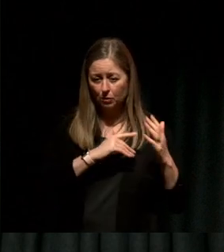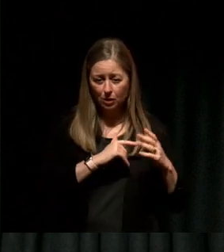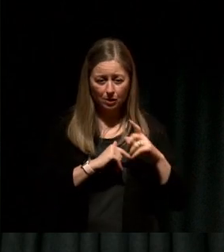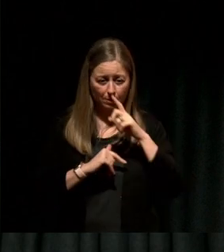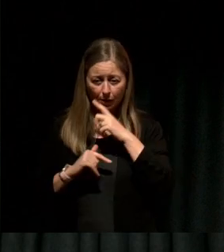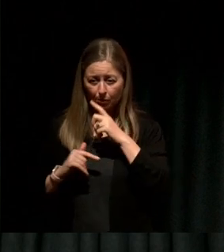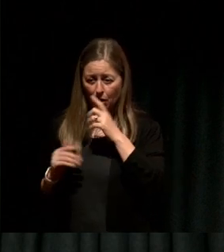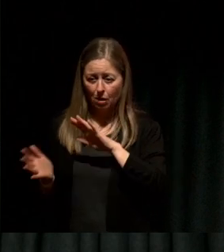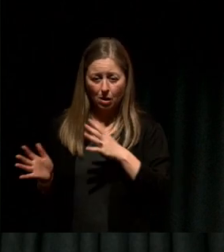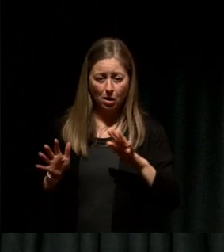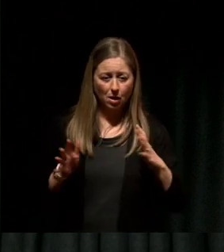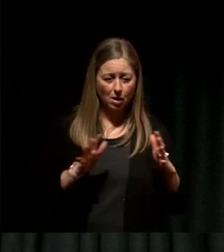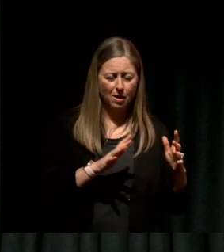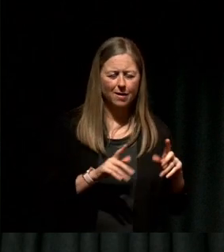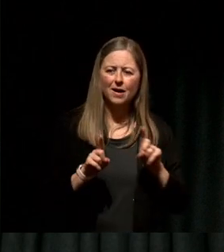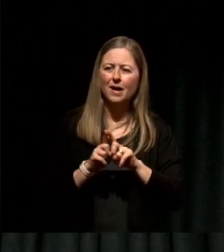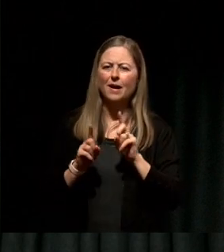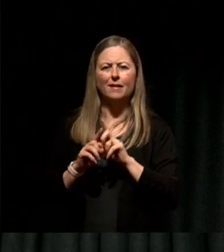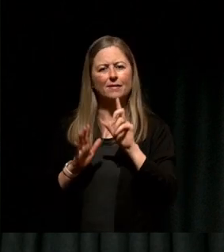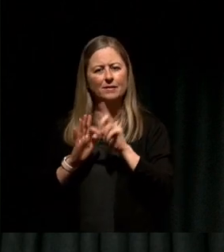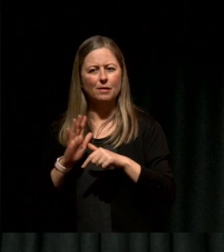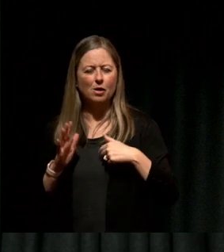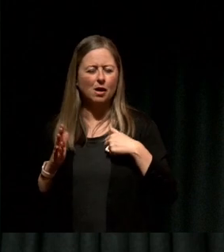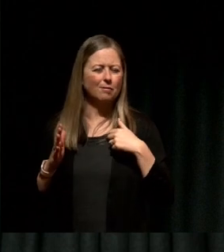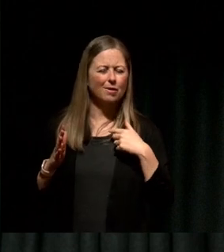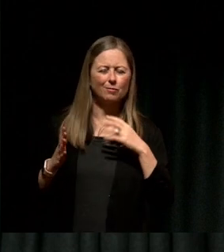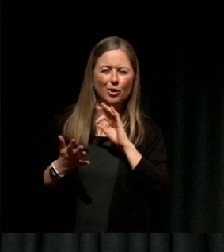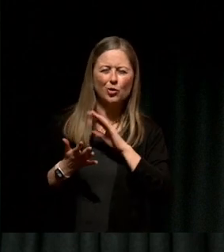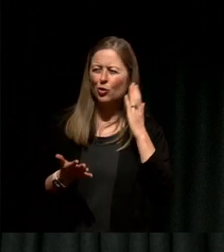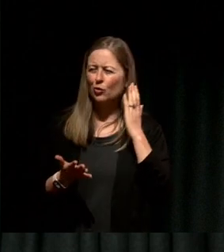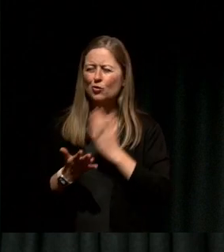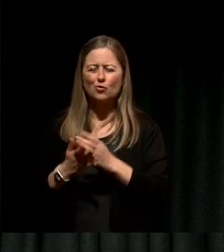But I was equally naïve to the complexity and the politics of it all, and I saw the